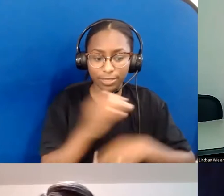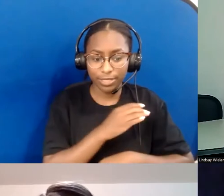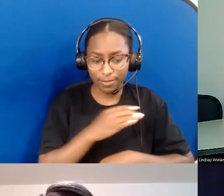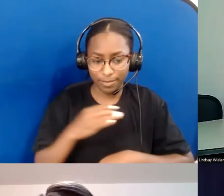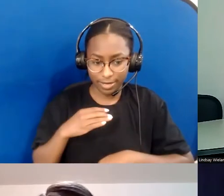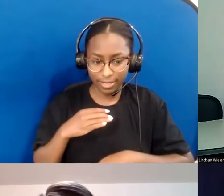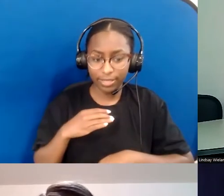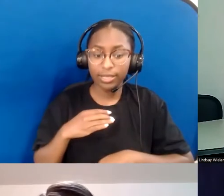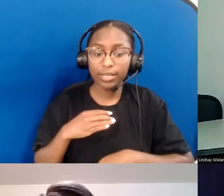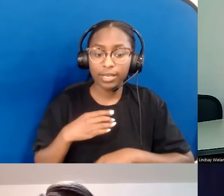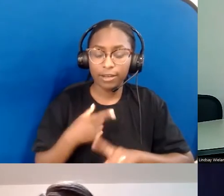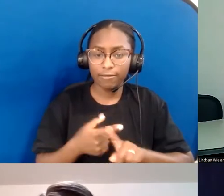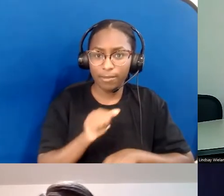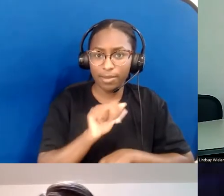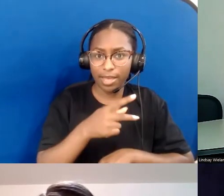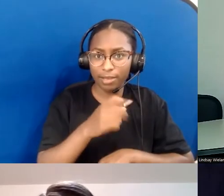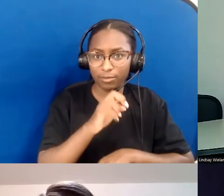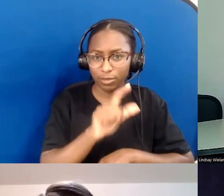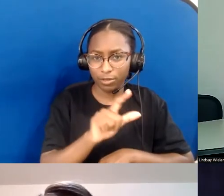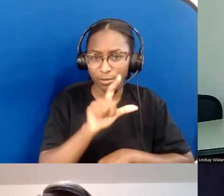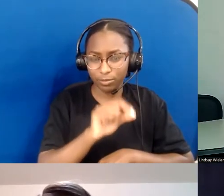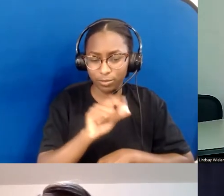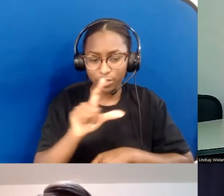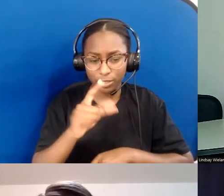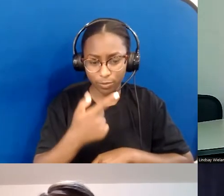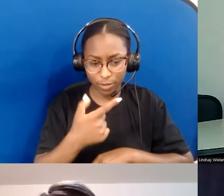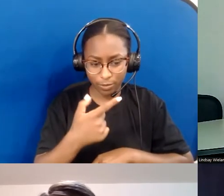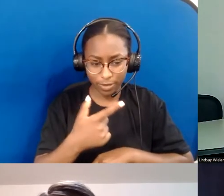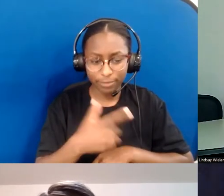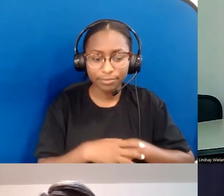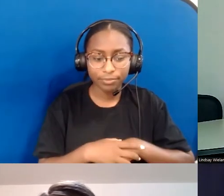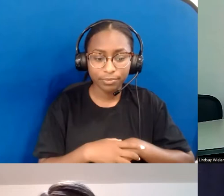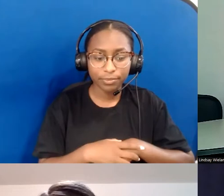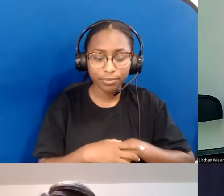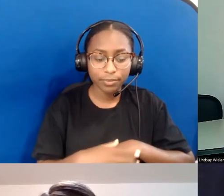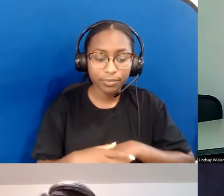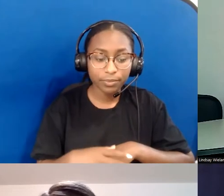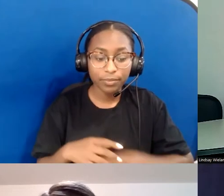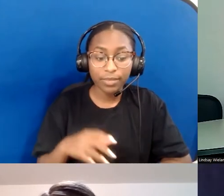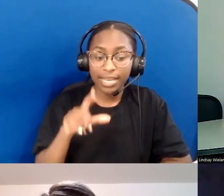since July 2012. Deaconess Lynn Swedberg is an occupational therapist